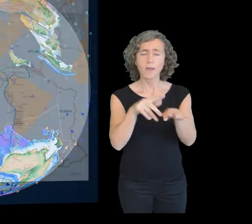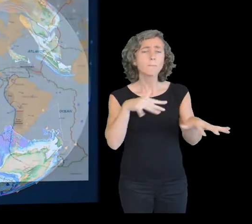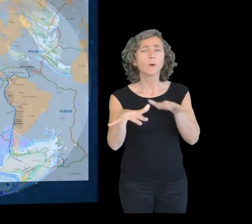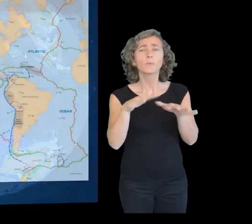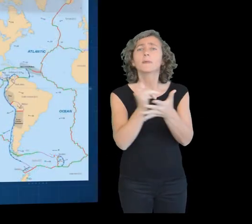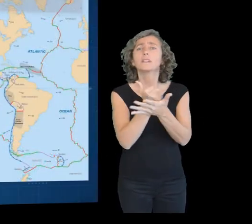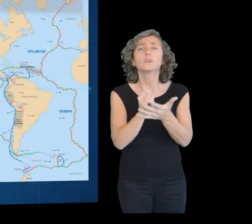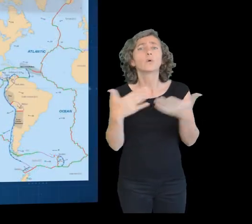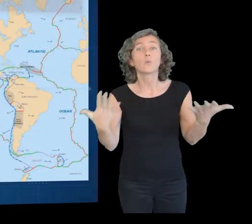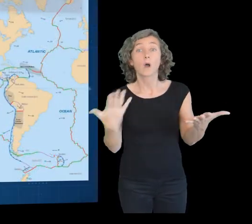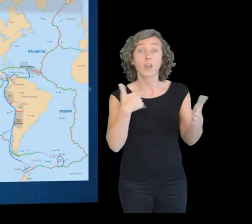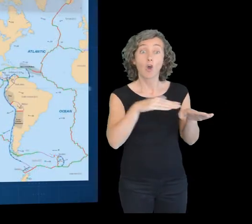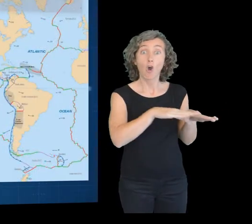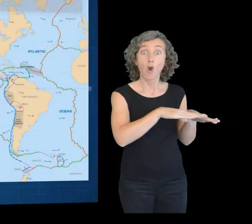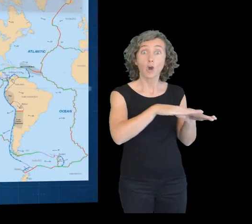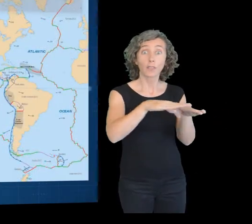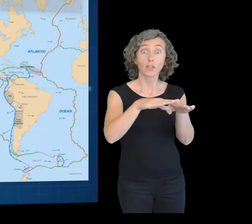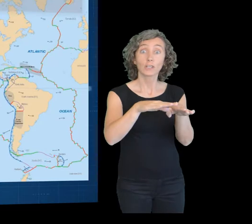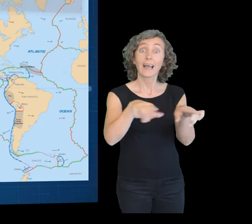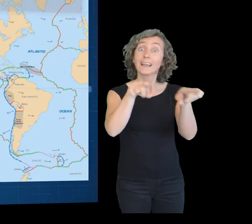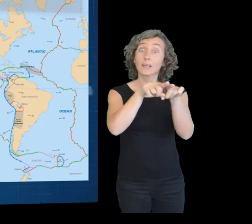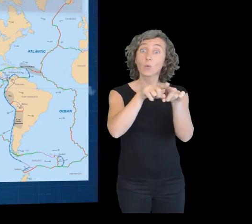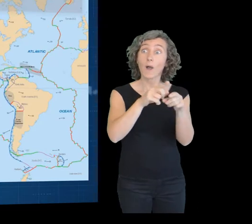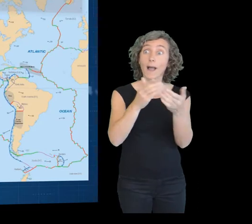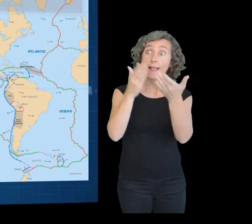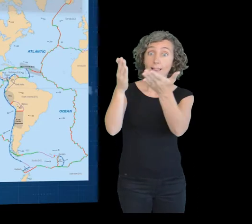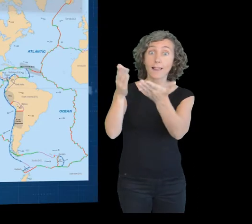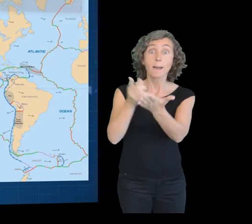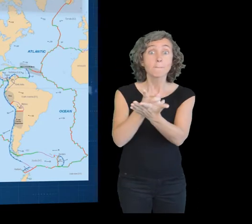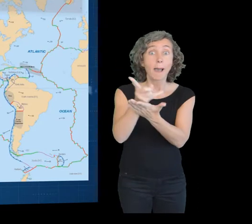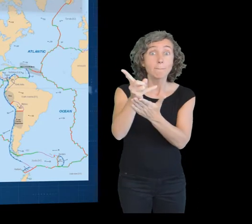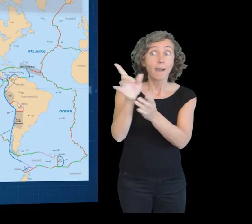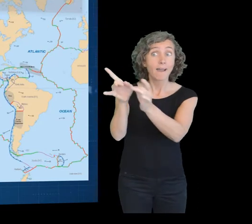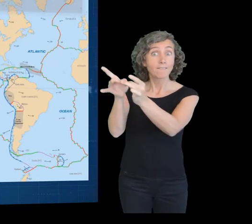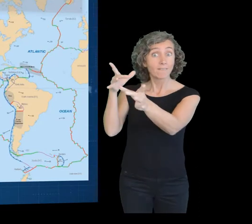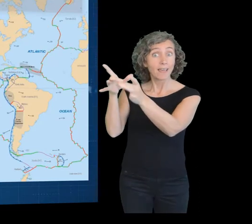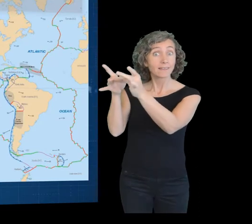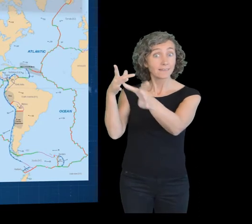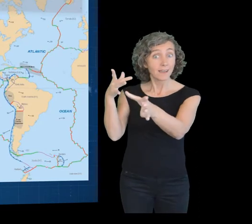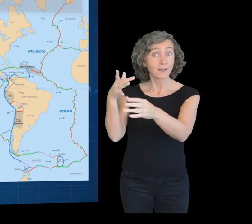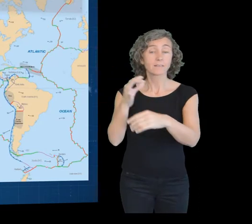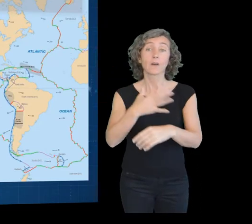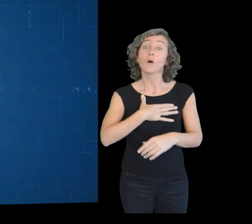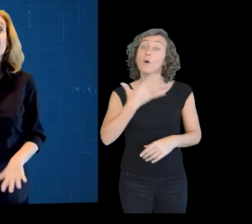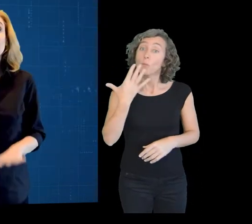horizontal as indicated by the arrows on this page, as you can see on this map here.